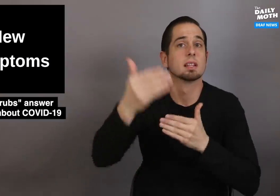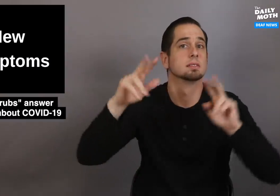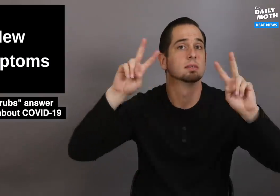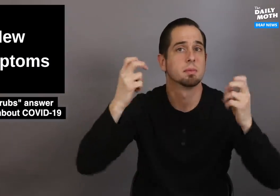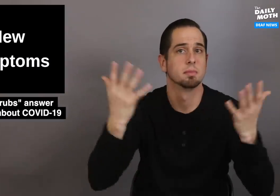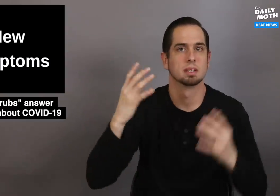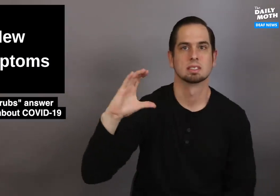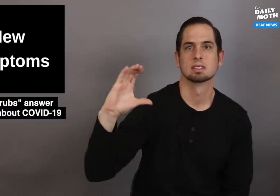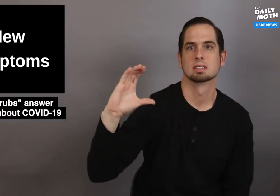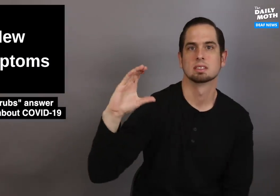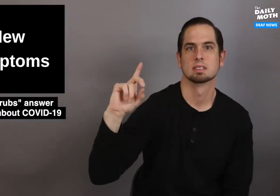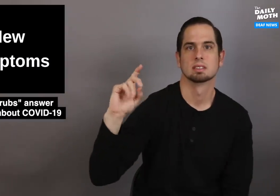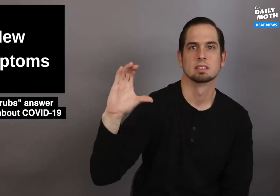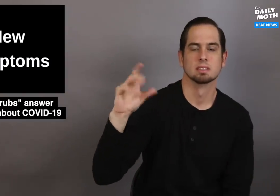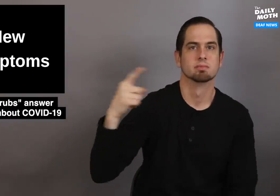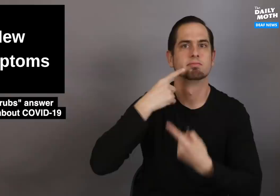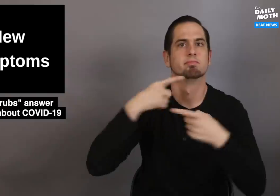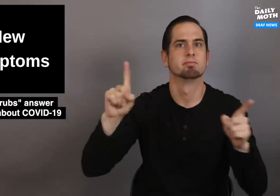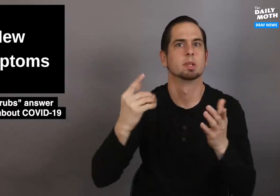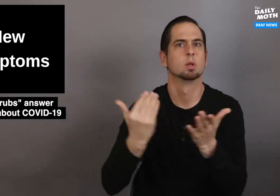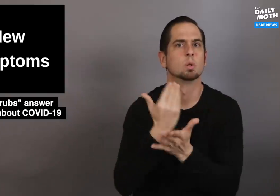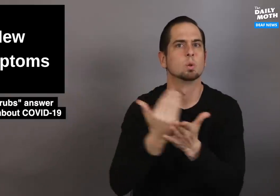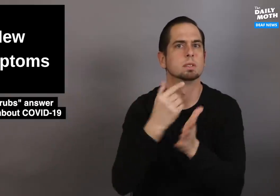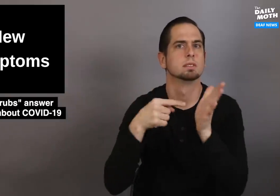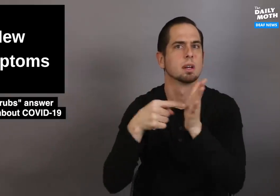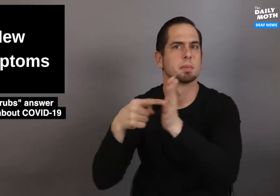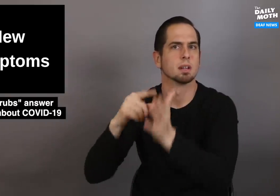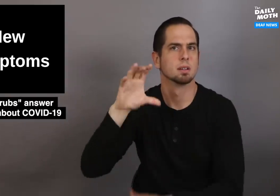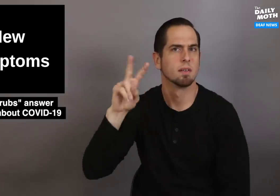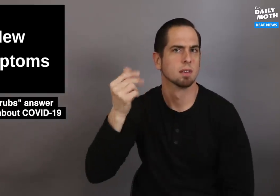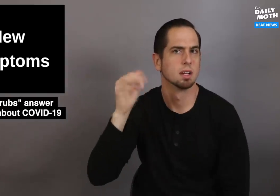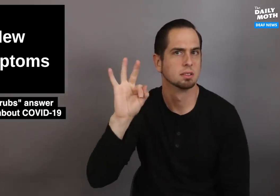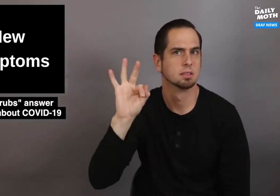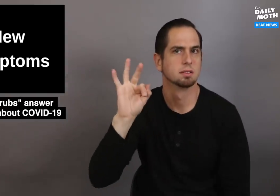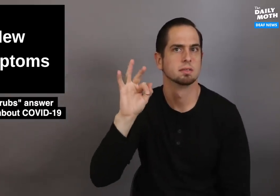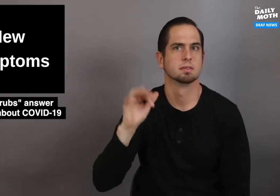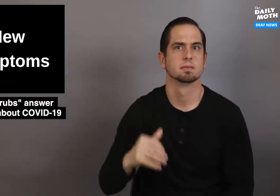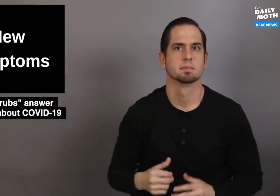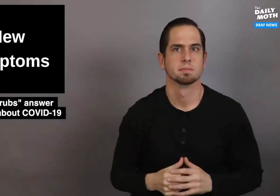The next topic is CDC's announcement of new symptoms of COVID-19.